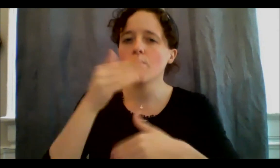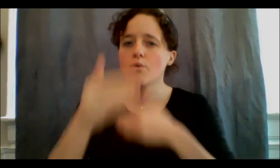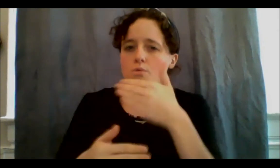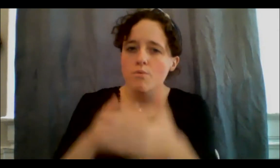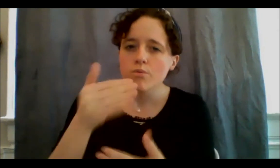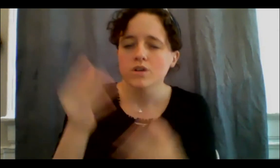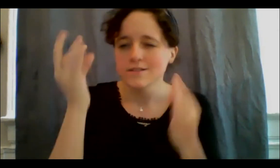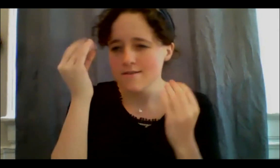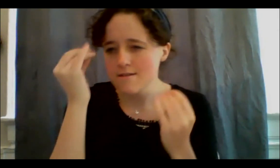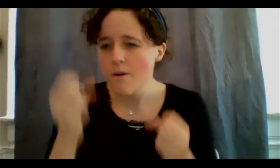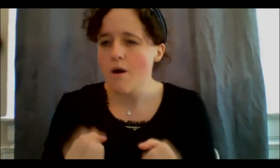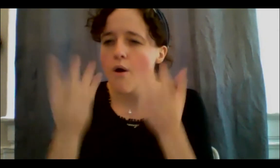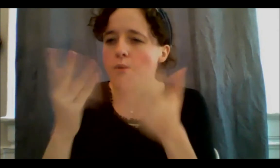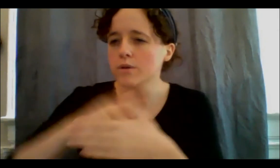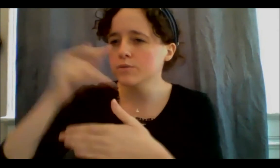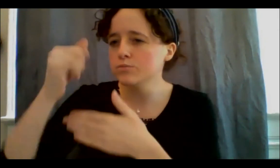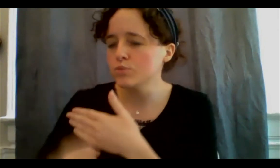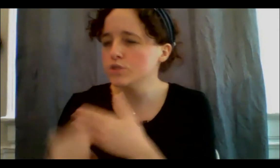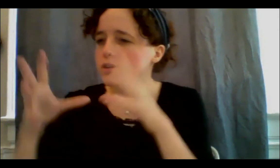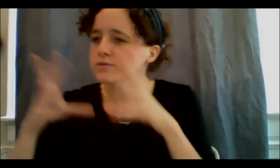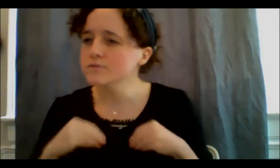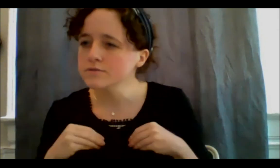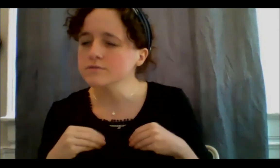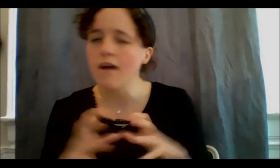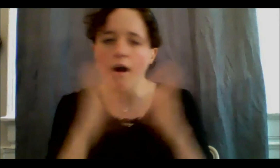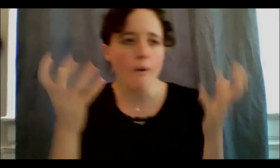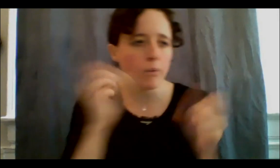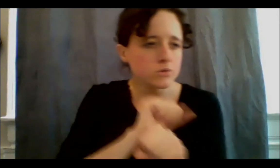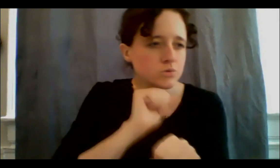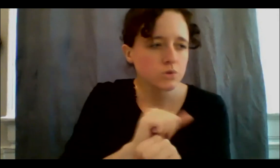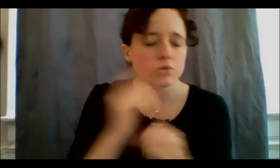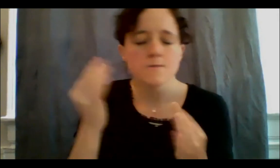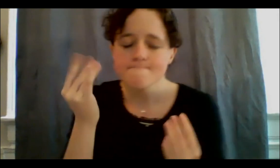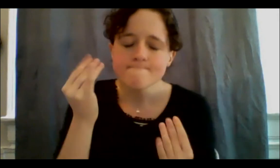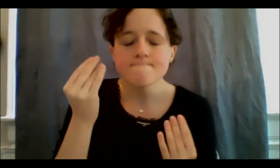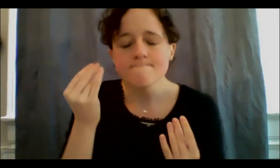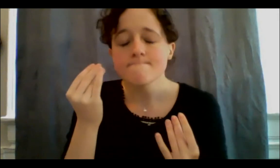be doing. But truly, it took the pandemic, if I'm being completely honest, I wish it